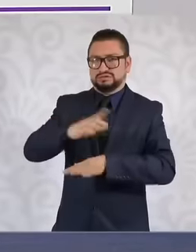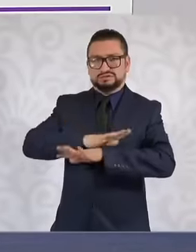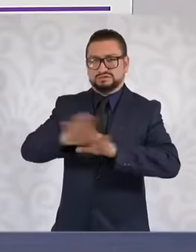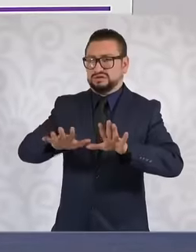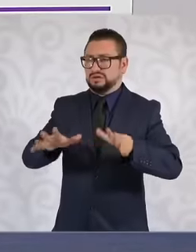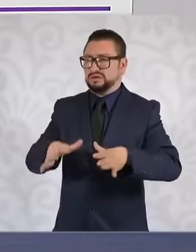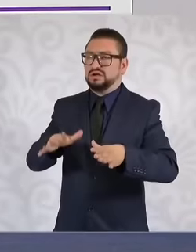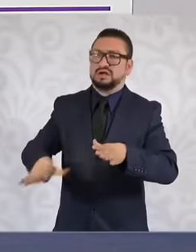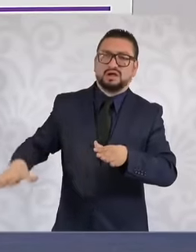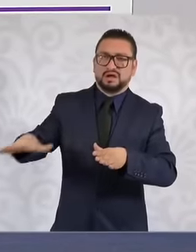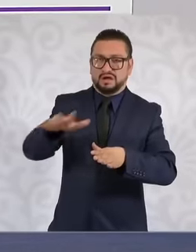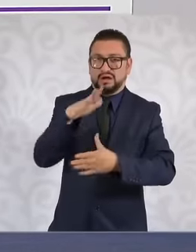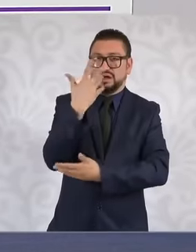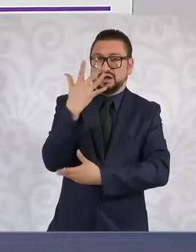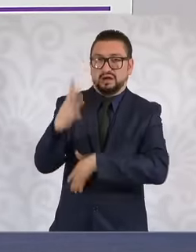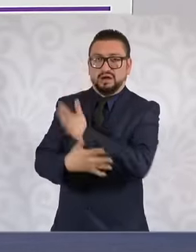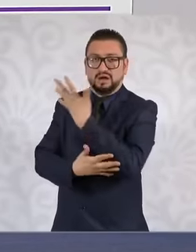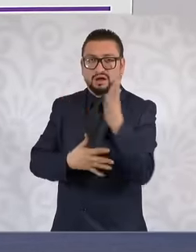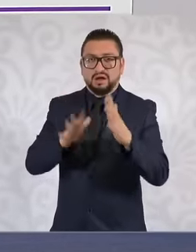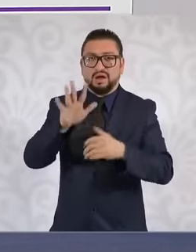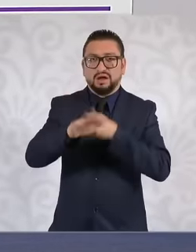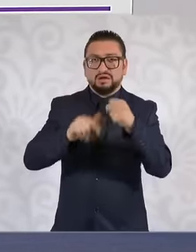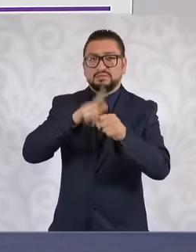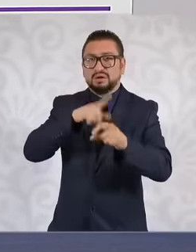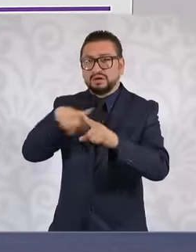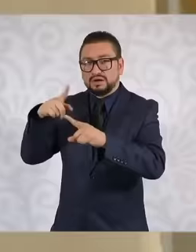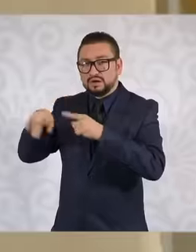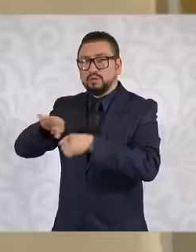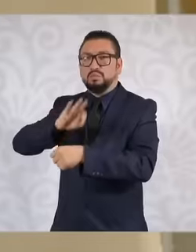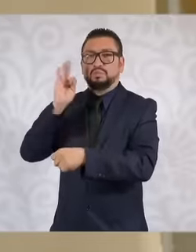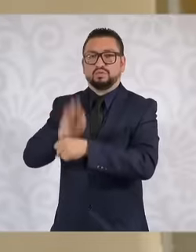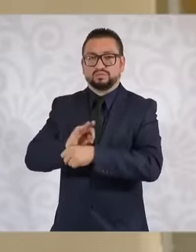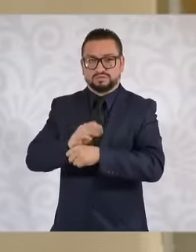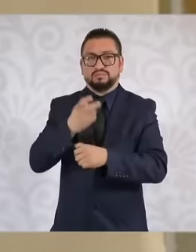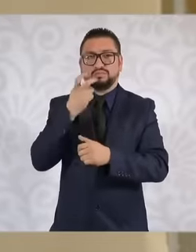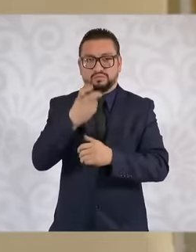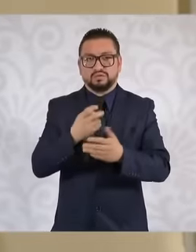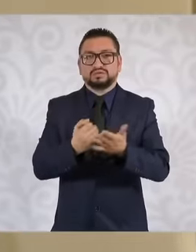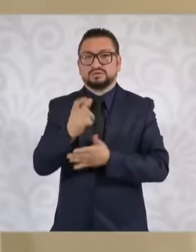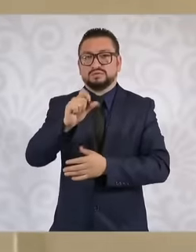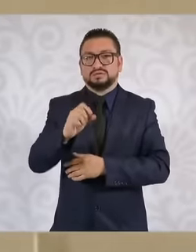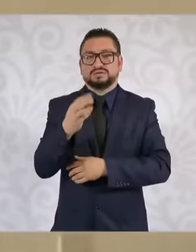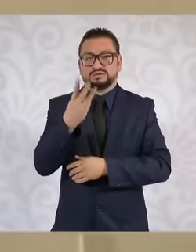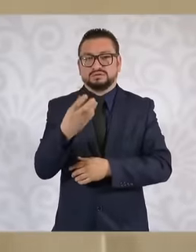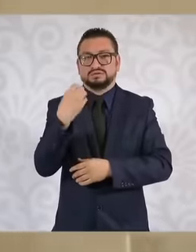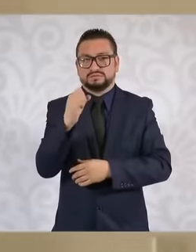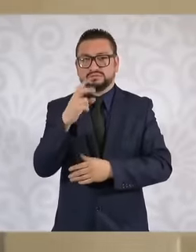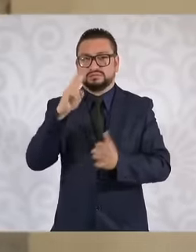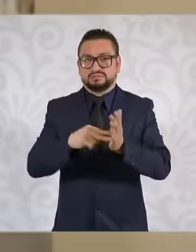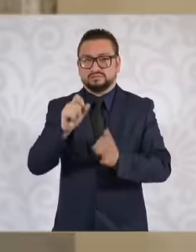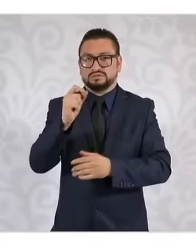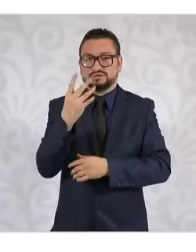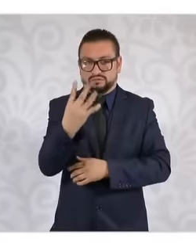flora and fauna and This is what was decreed on September 23, 2024. As you know, when